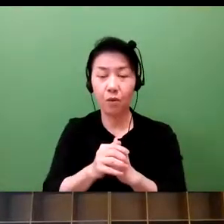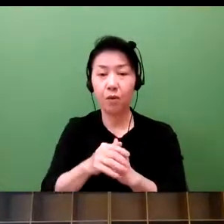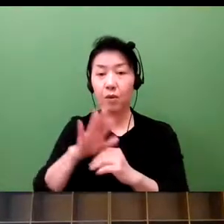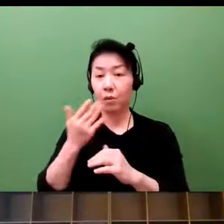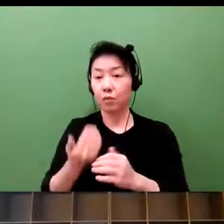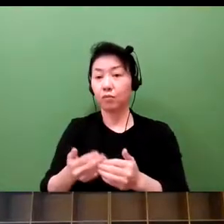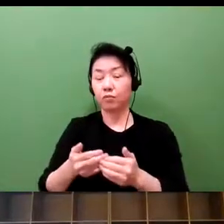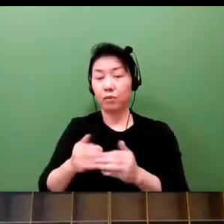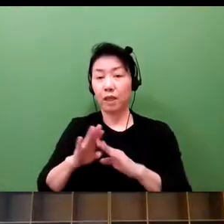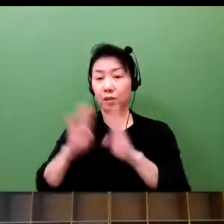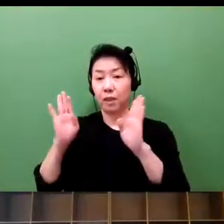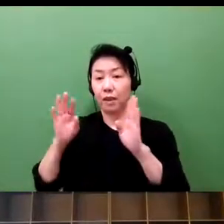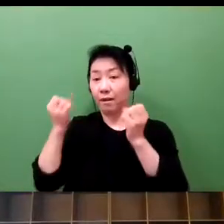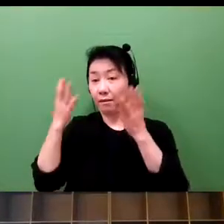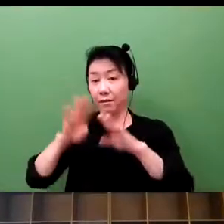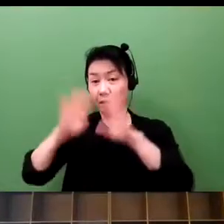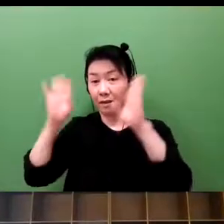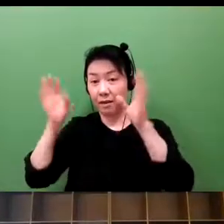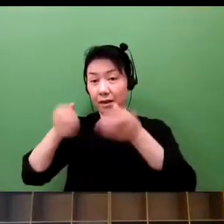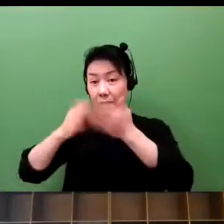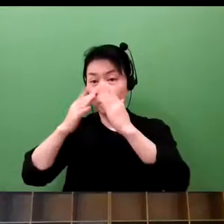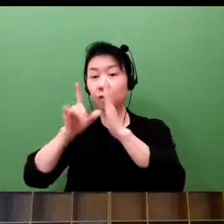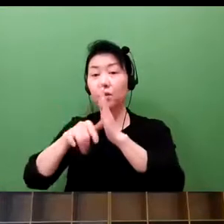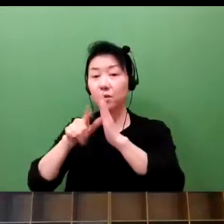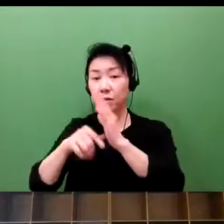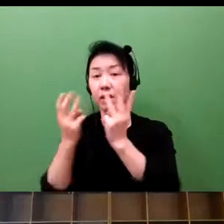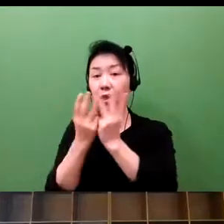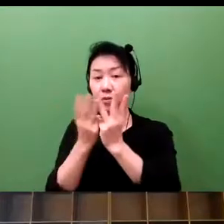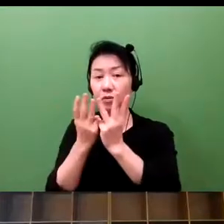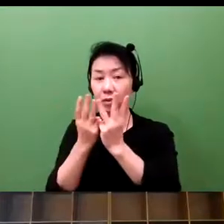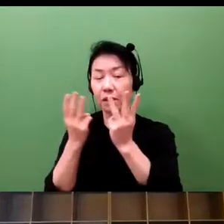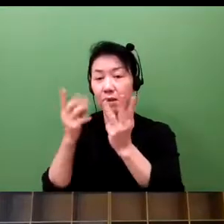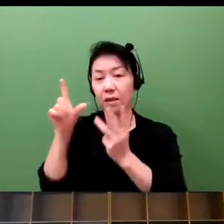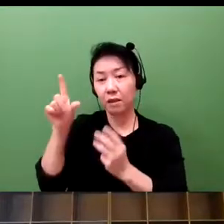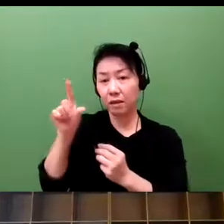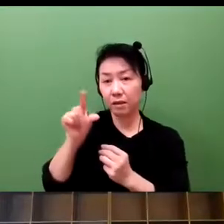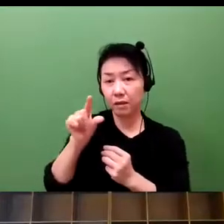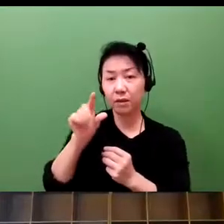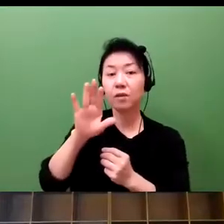And therefore, the number of startups have declined.